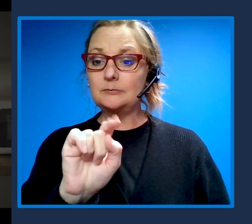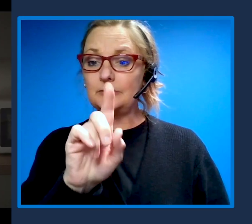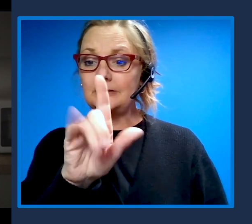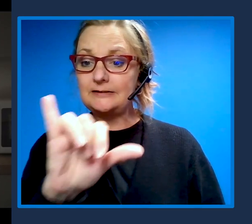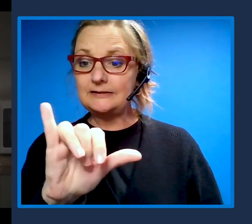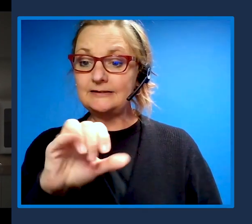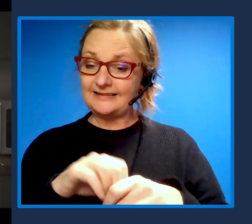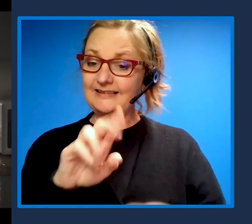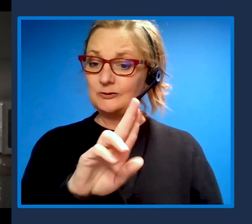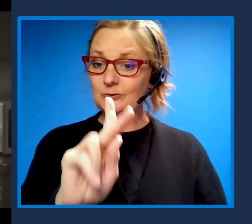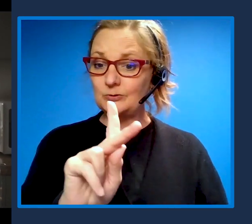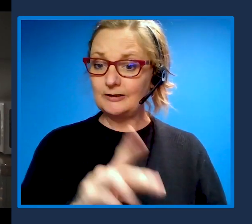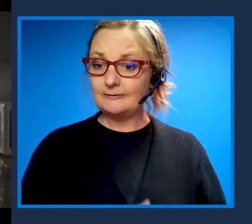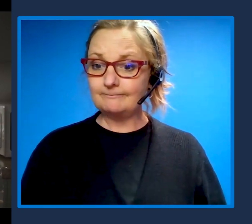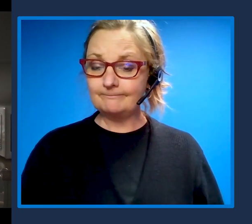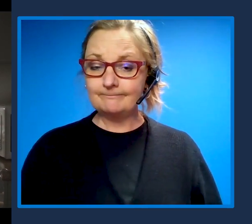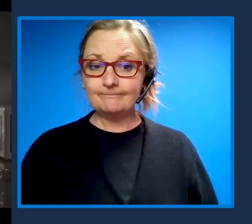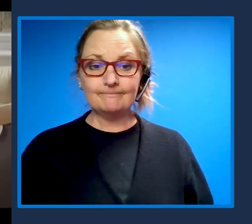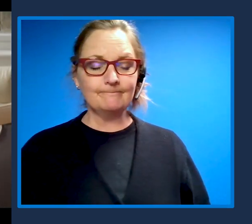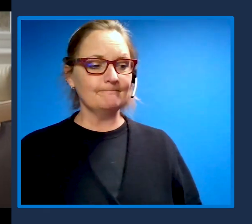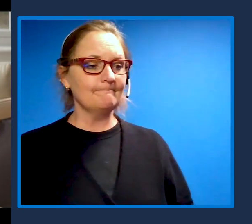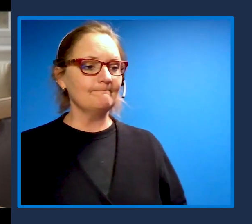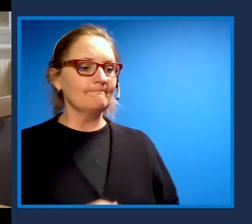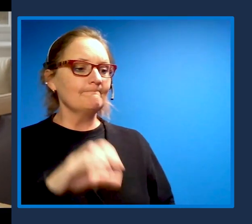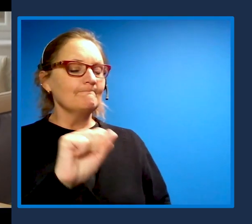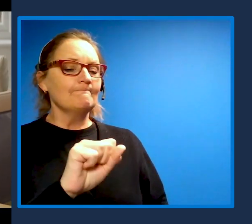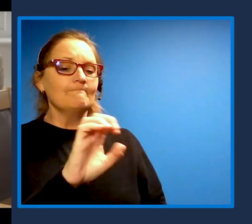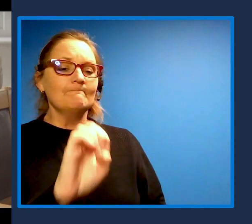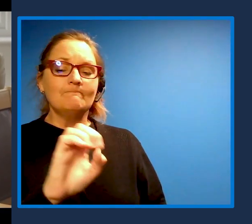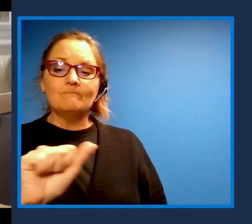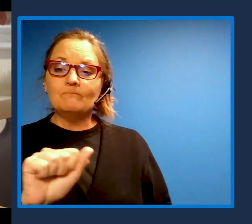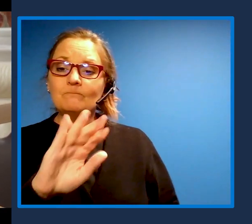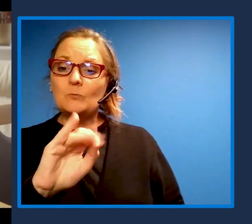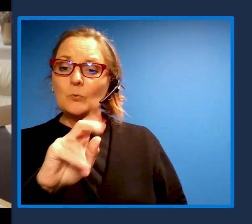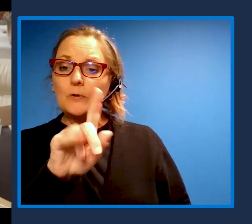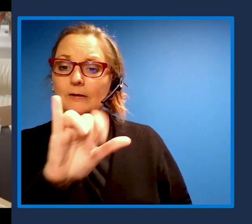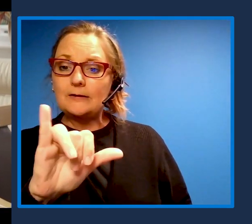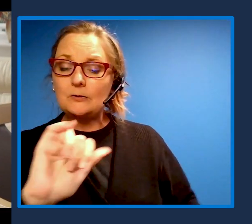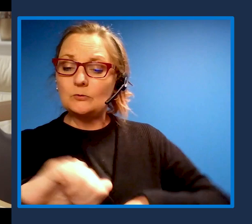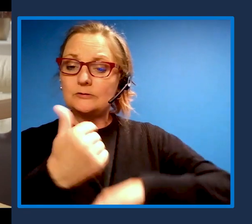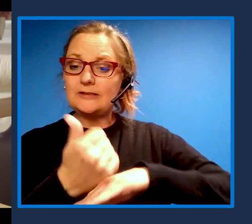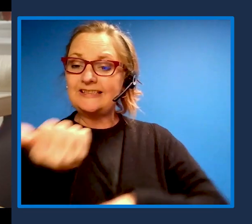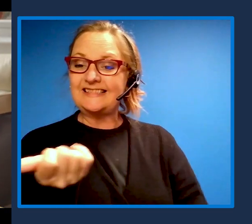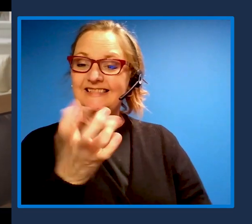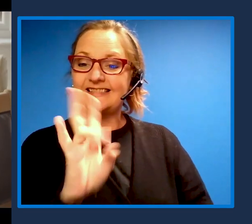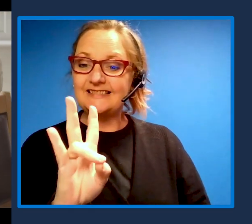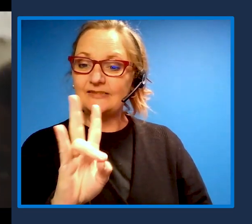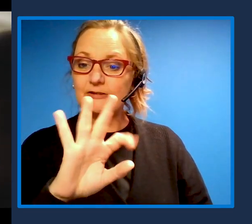Three people at a table. SeeAbility was founded in 1799. We've been providing ambitious support for people